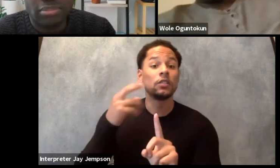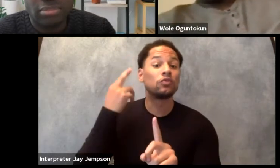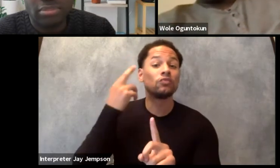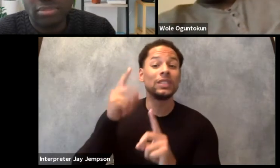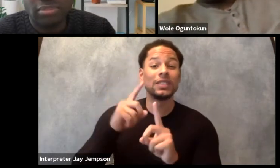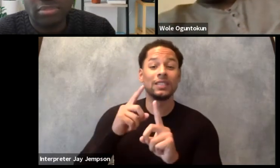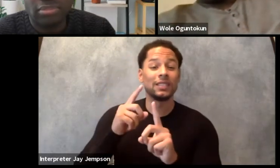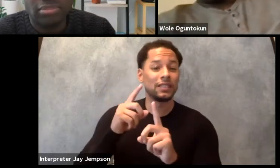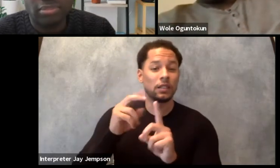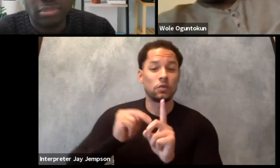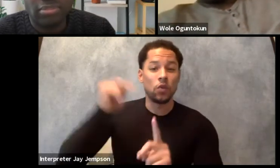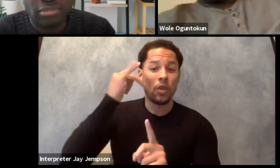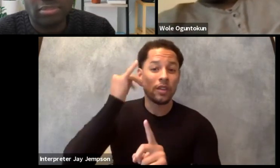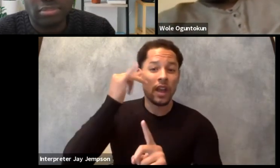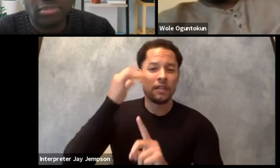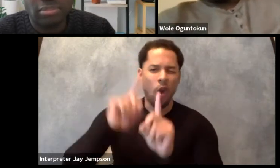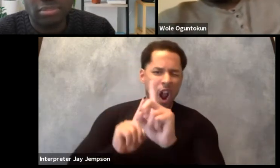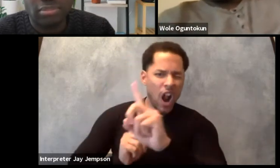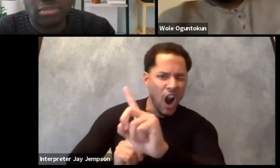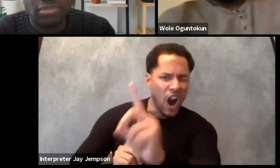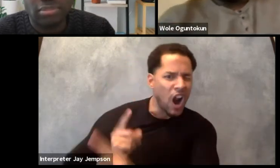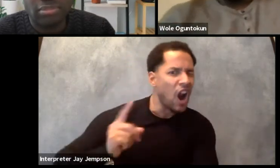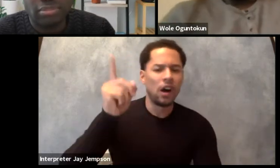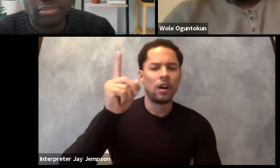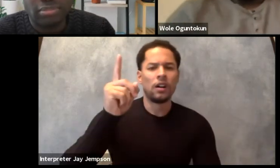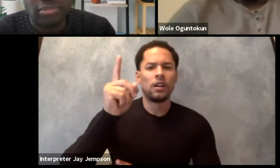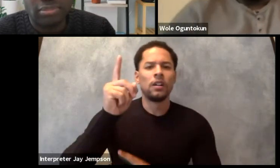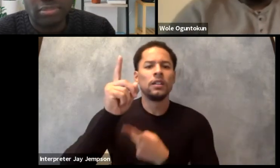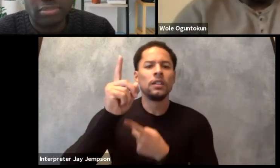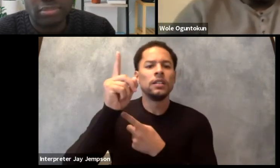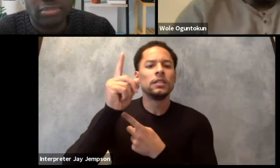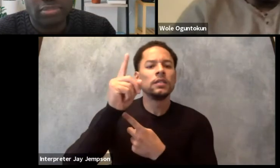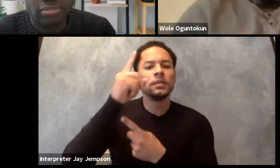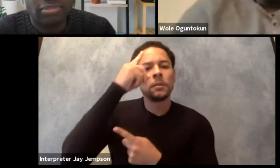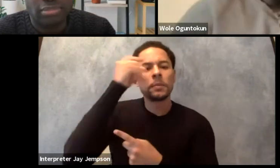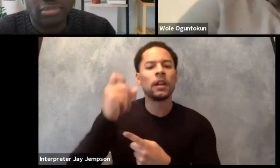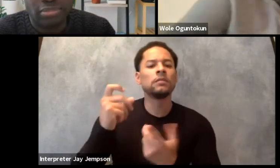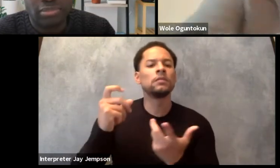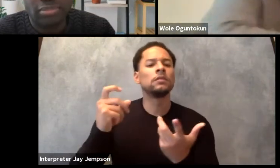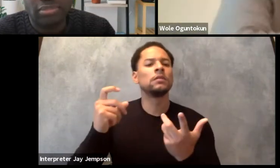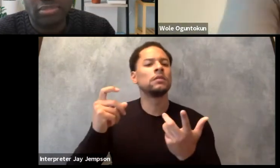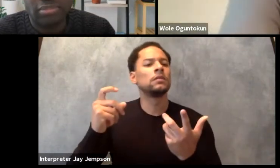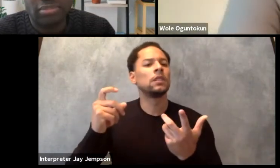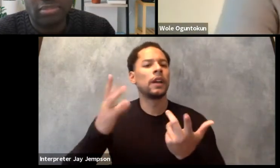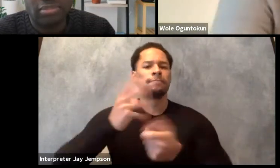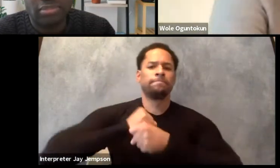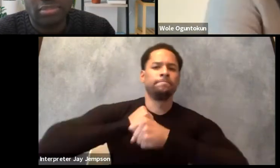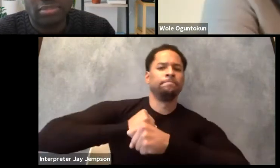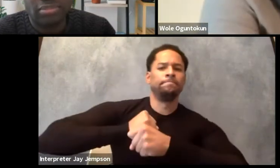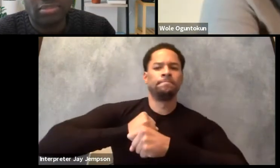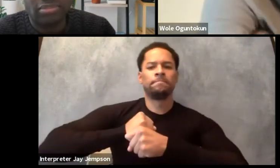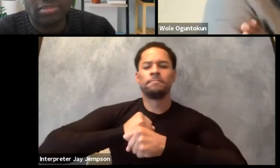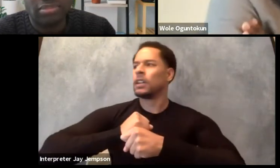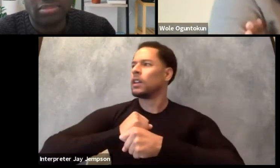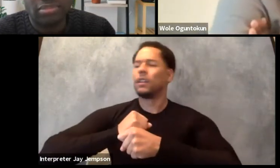because their pedagogy is strongly in putting people in nature and close to nature